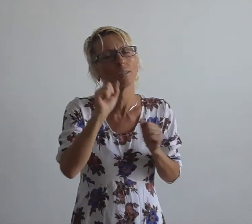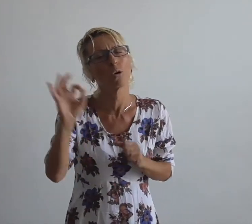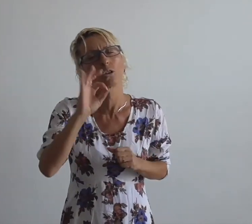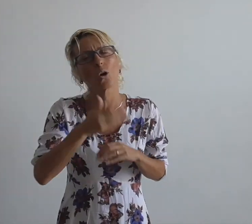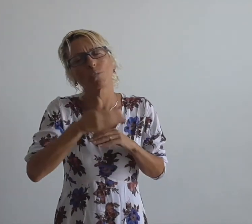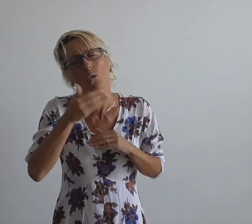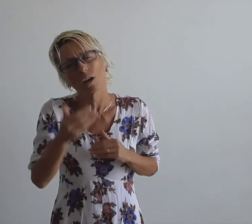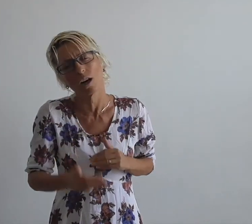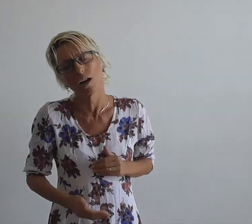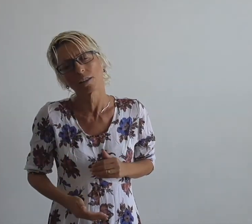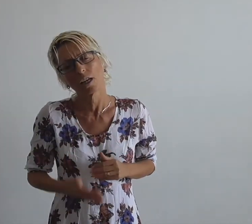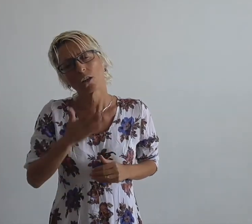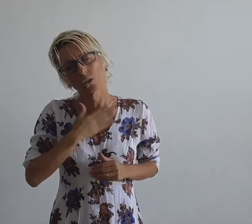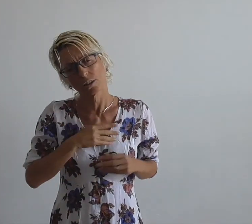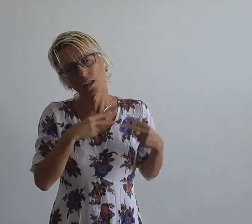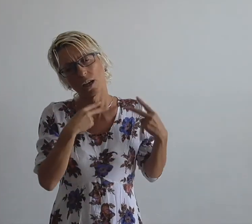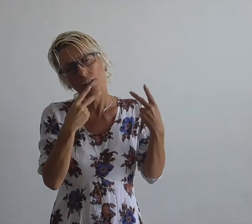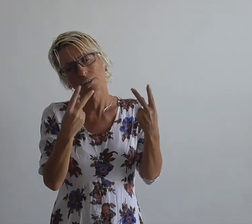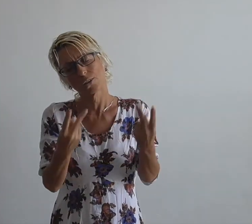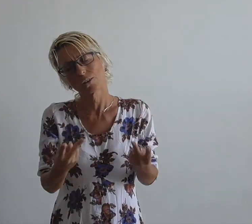If it’s not too late I want to come back